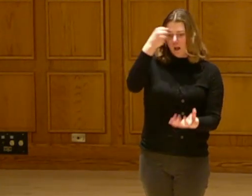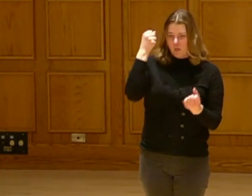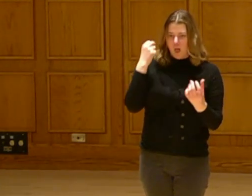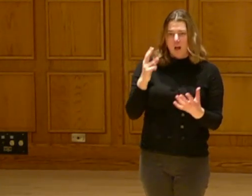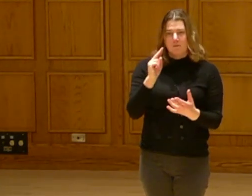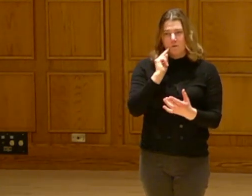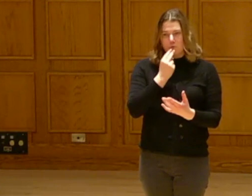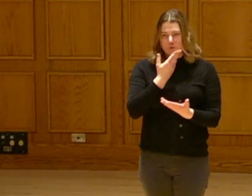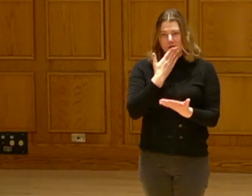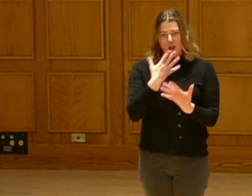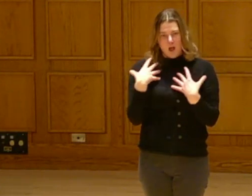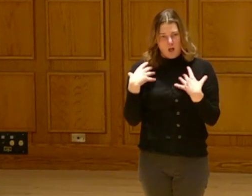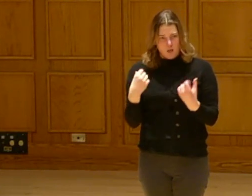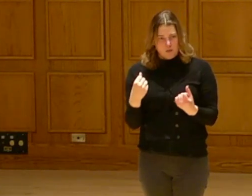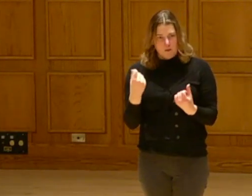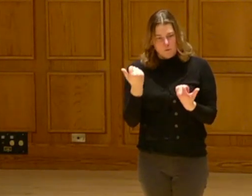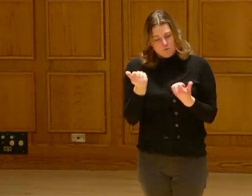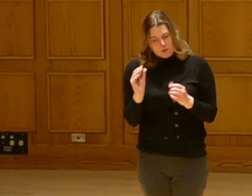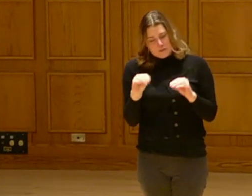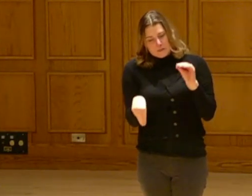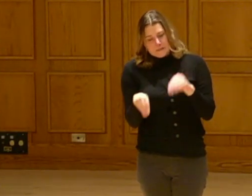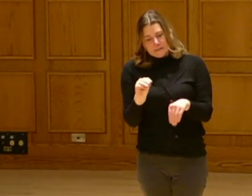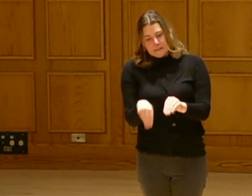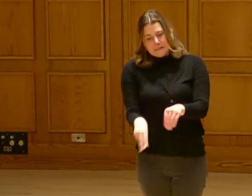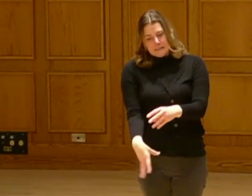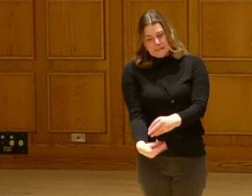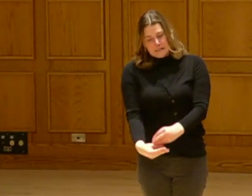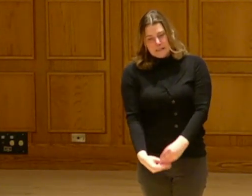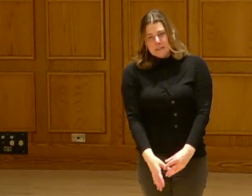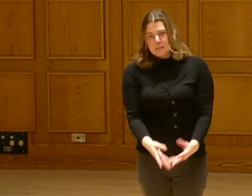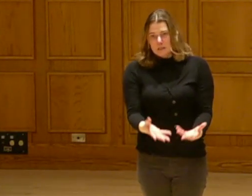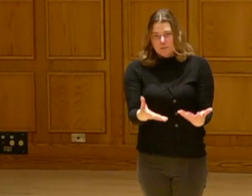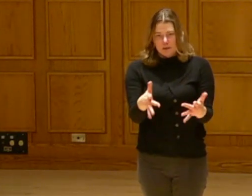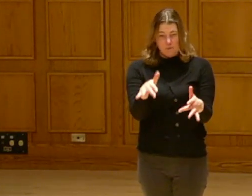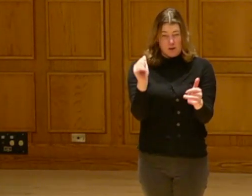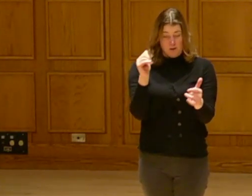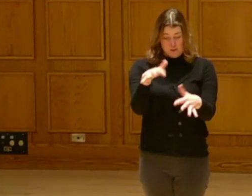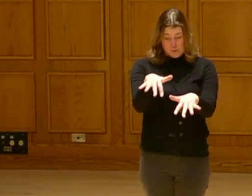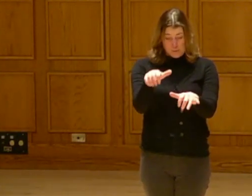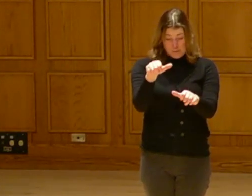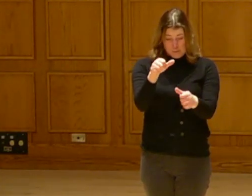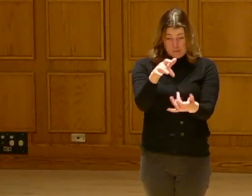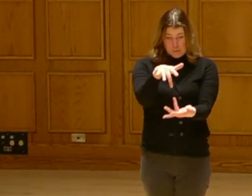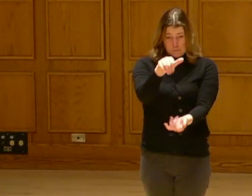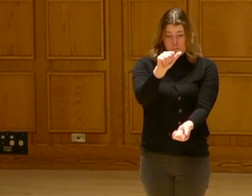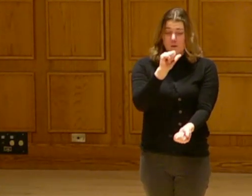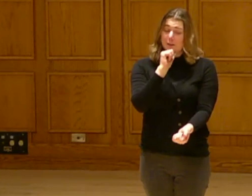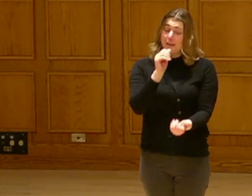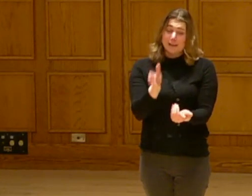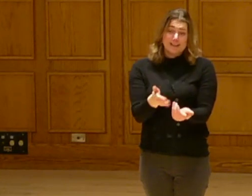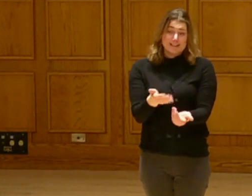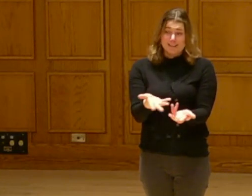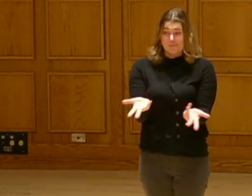it affected by soil that was tripped of the nutrients that we're trying to put back in.